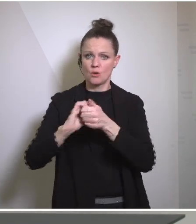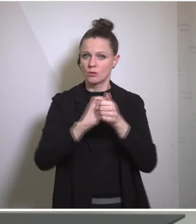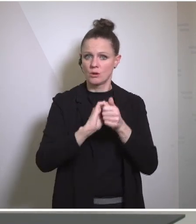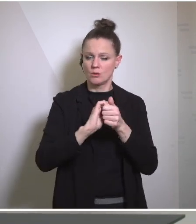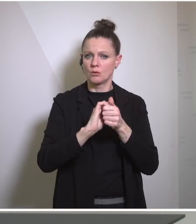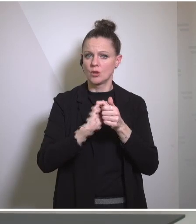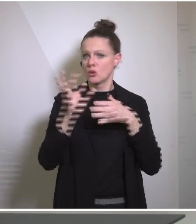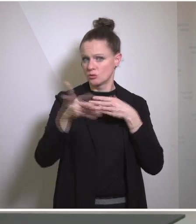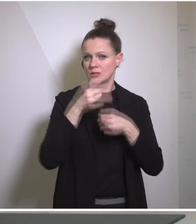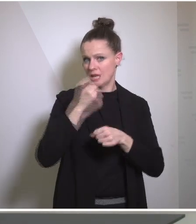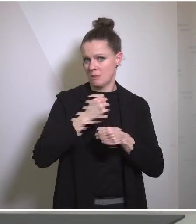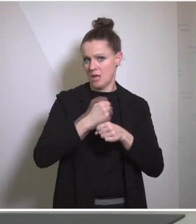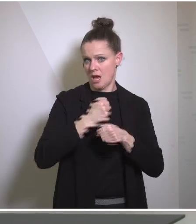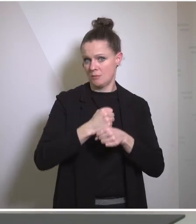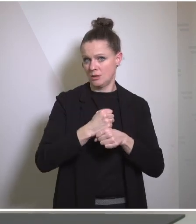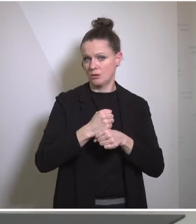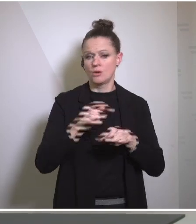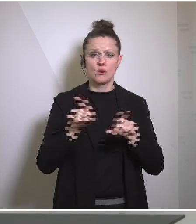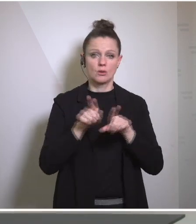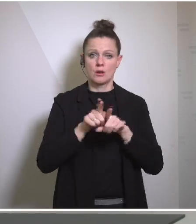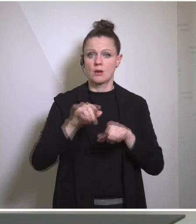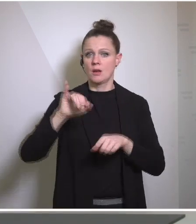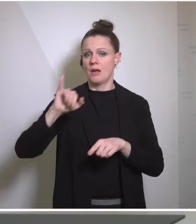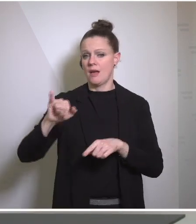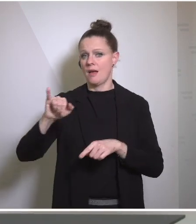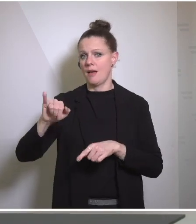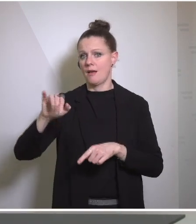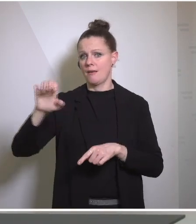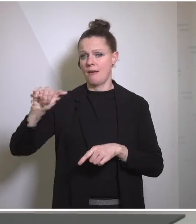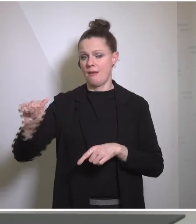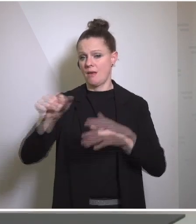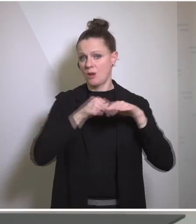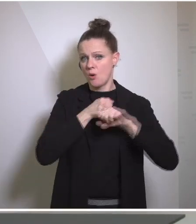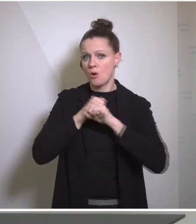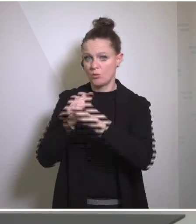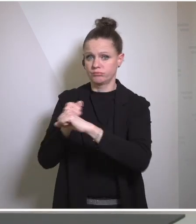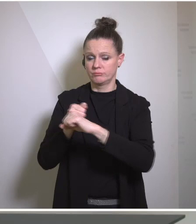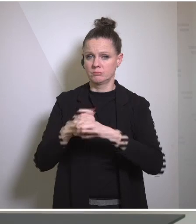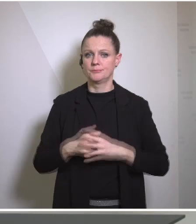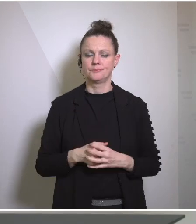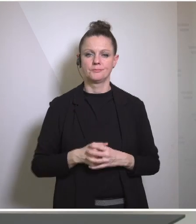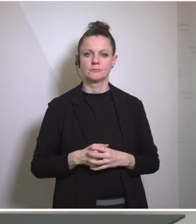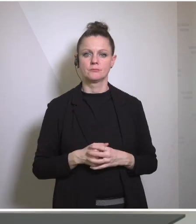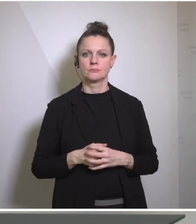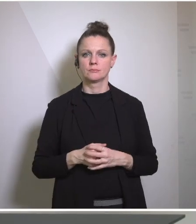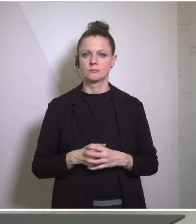EU and also supporting the IAEA. And look, beyond that I don't have anything to to add,